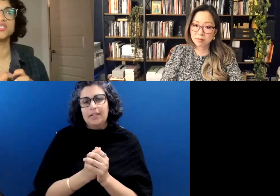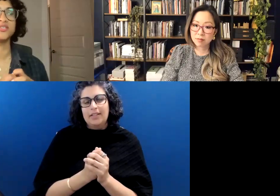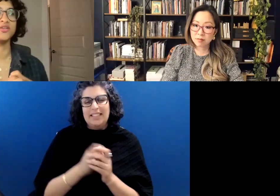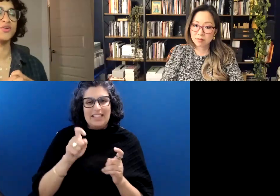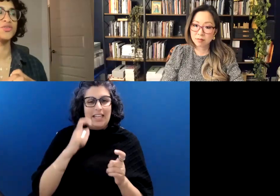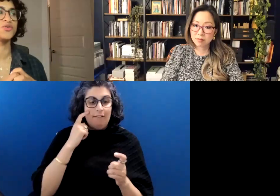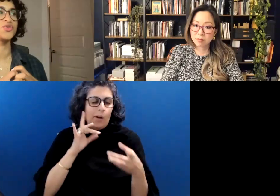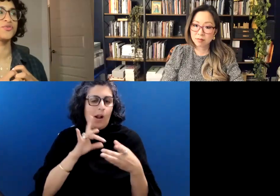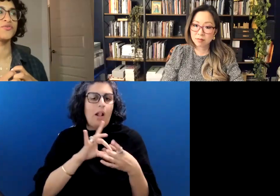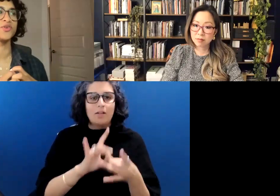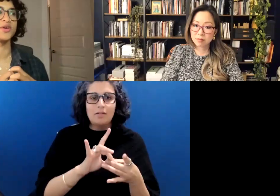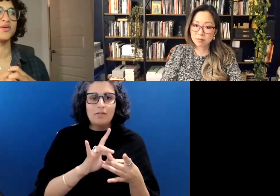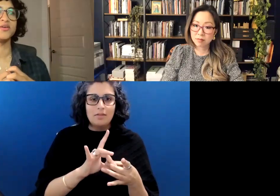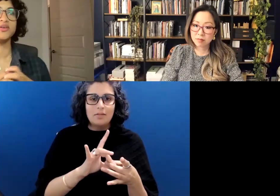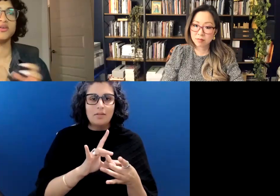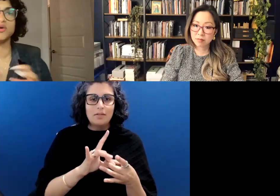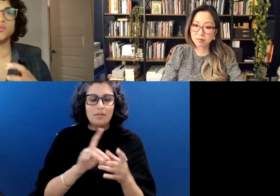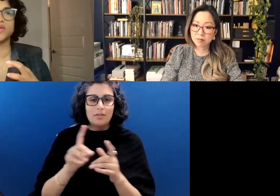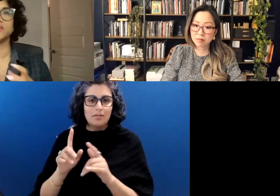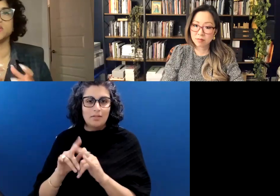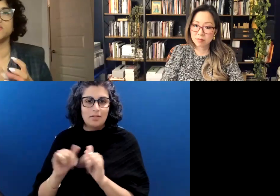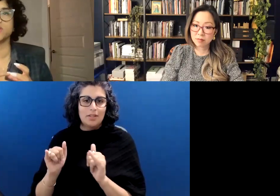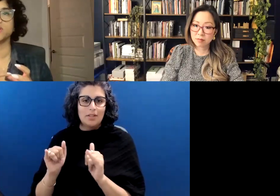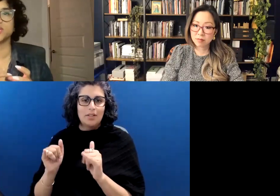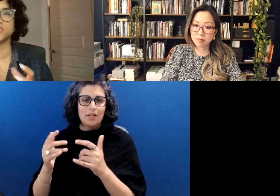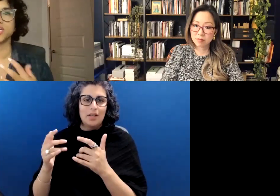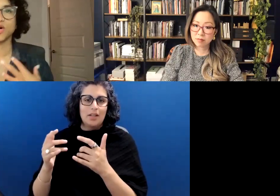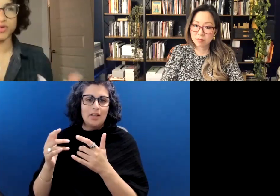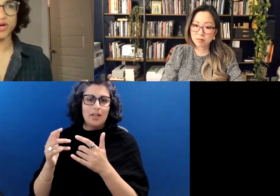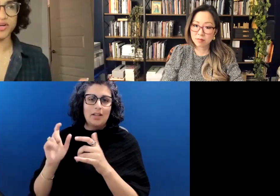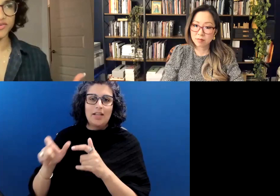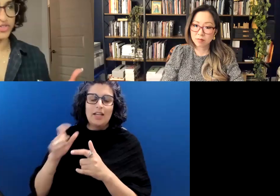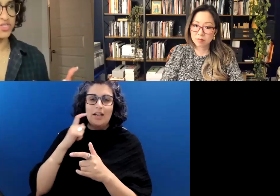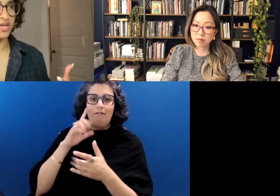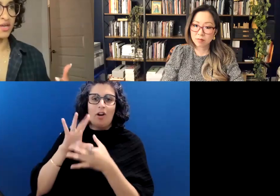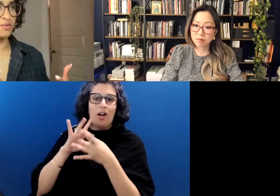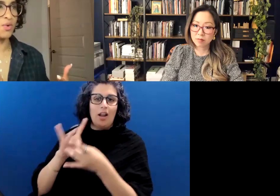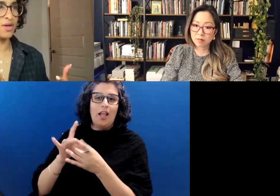And then also sort of in a way that need for connection to help you kind of understand